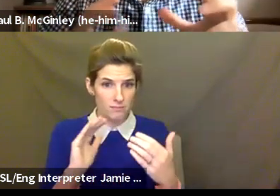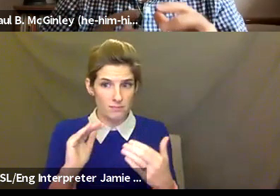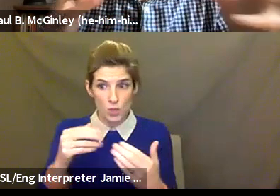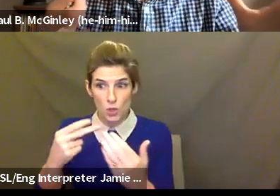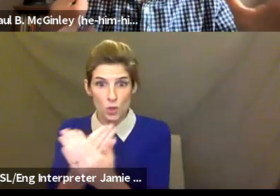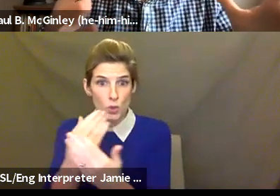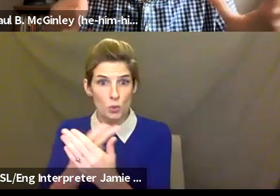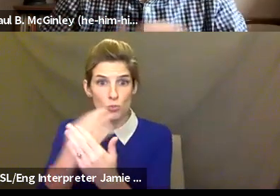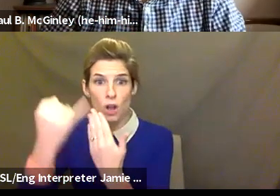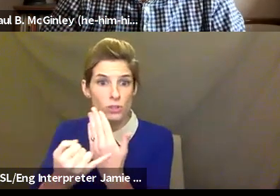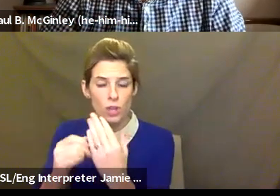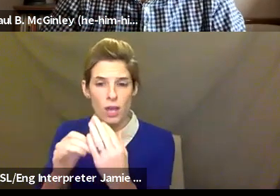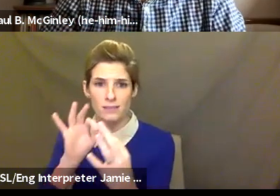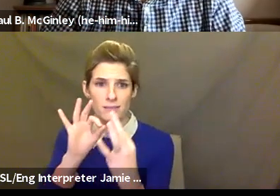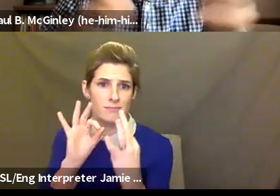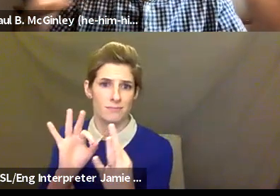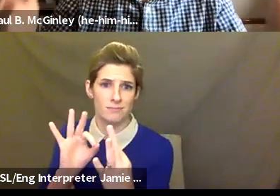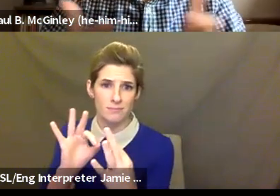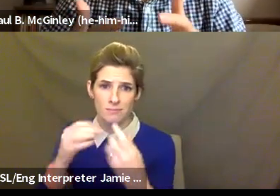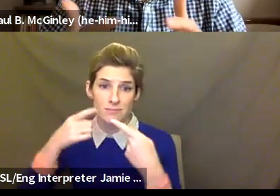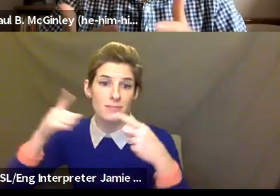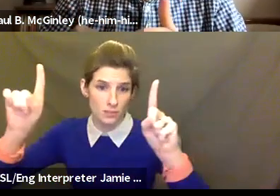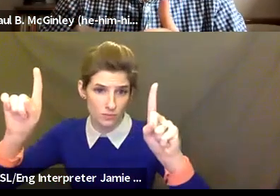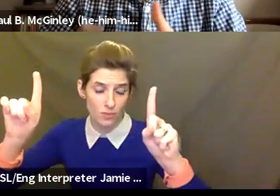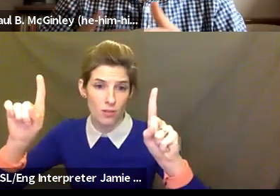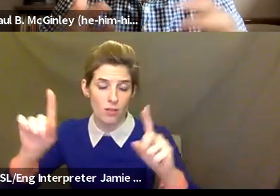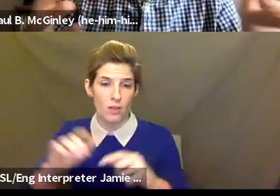it, then it works. And it's been centering the students more than